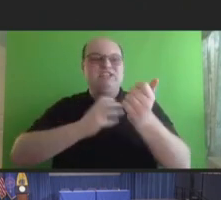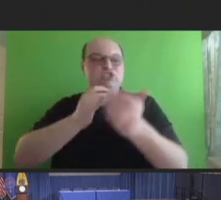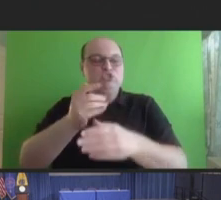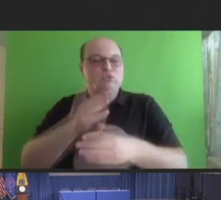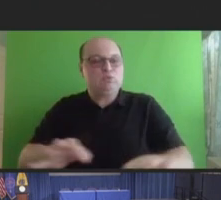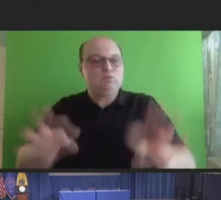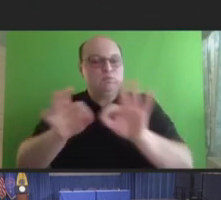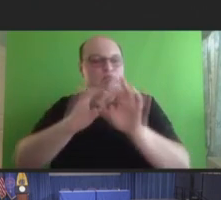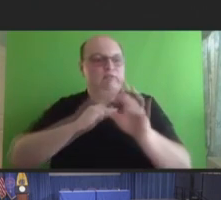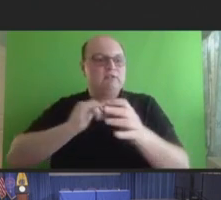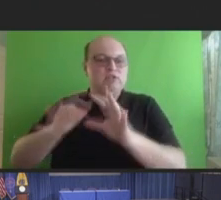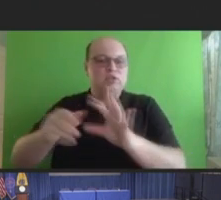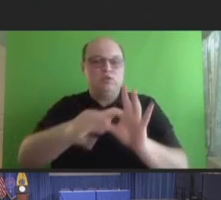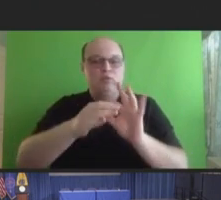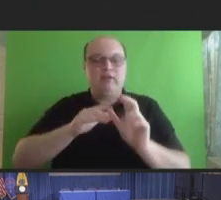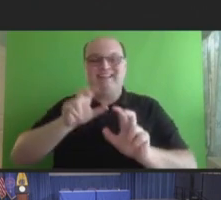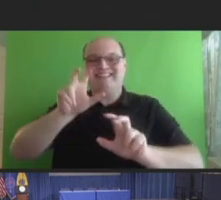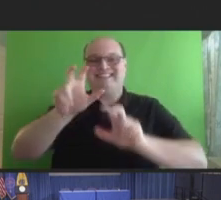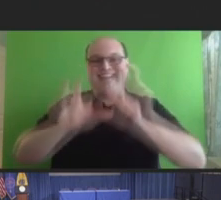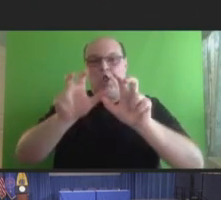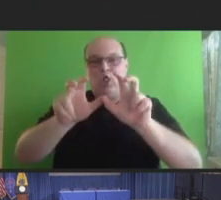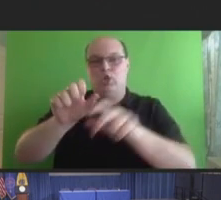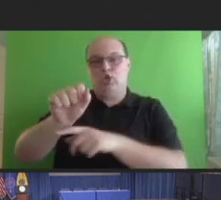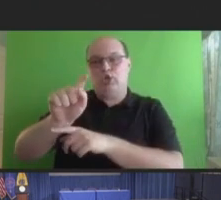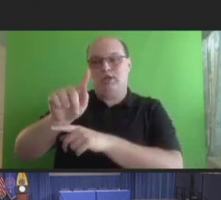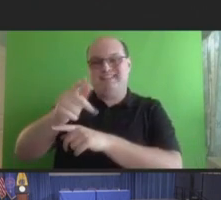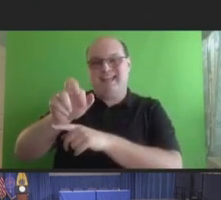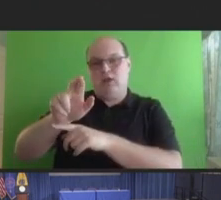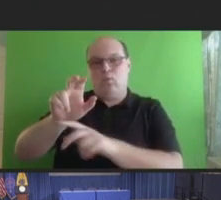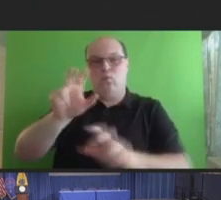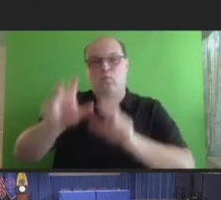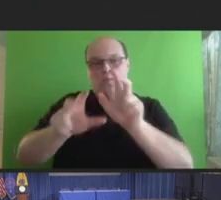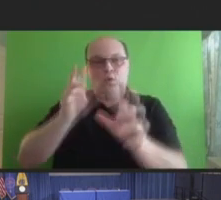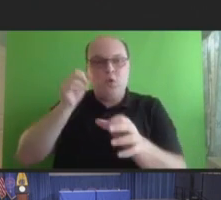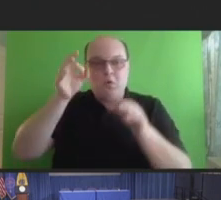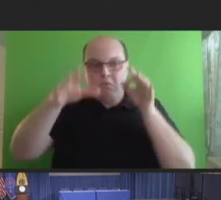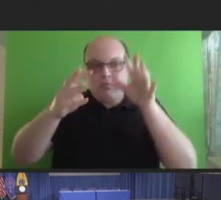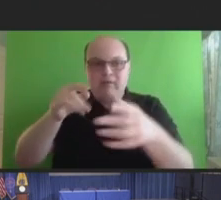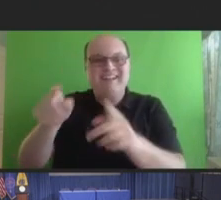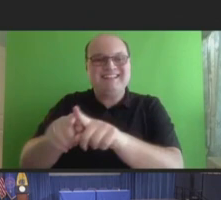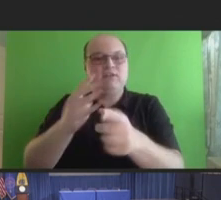and stakeholder input into the timely detection and assessment of safety signals to inform